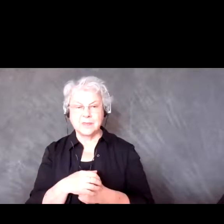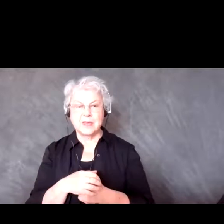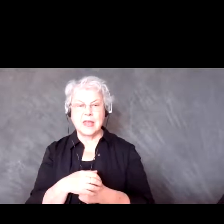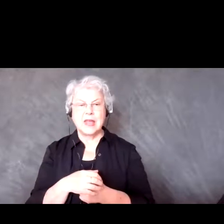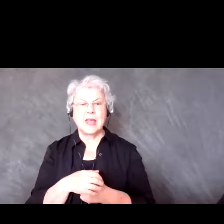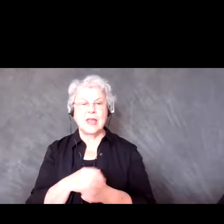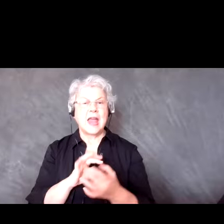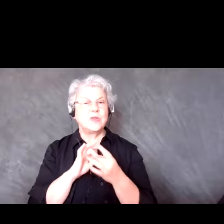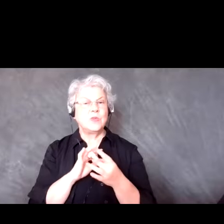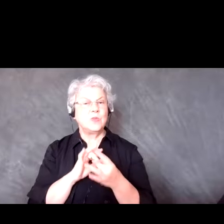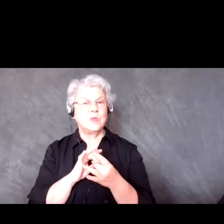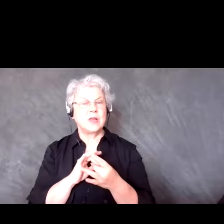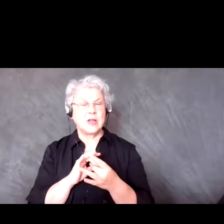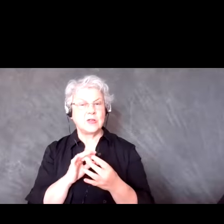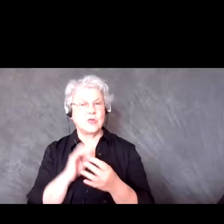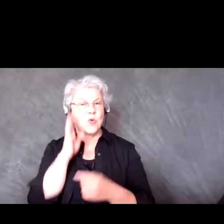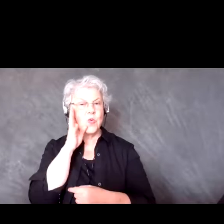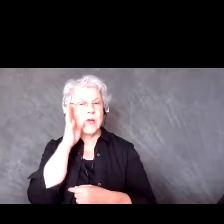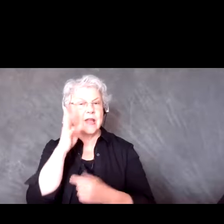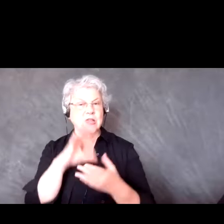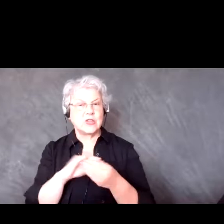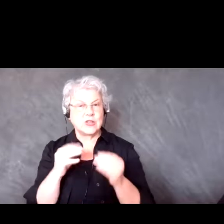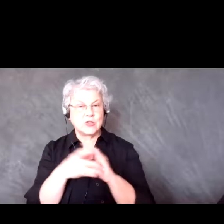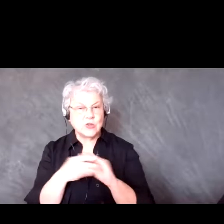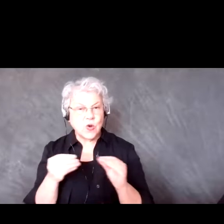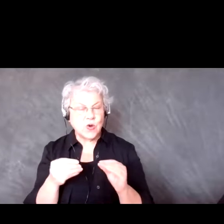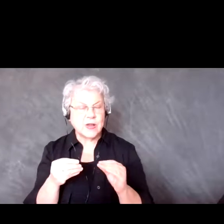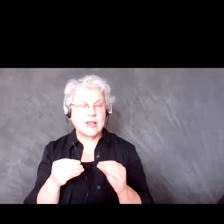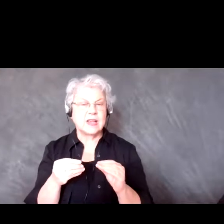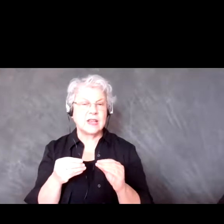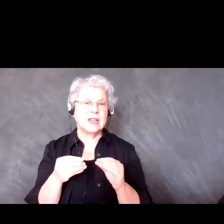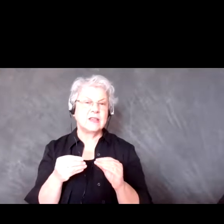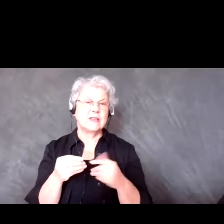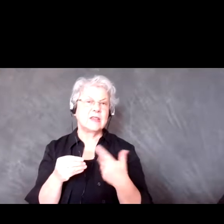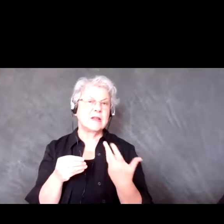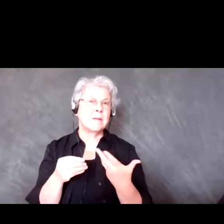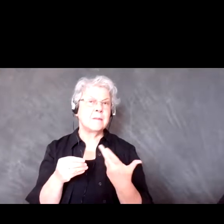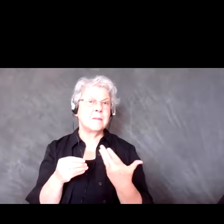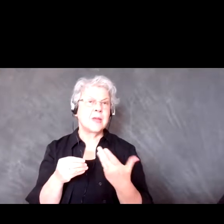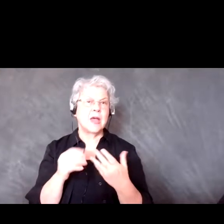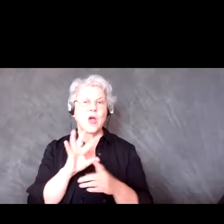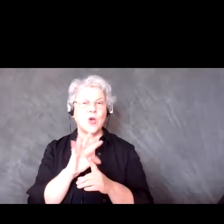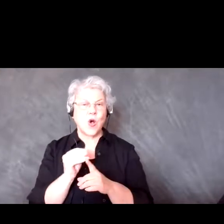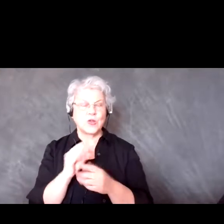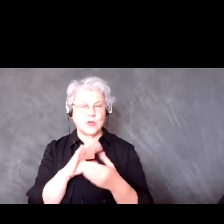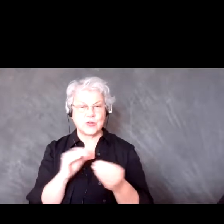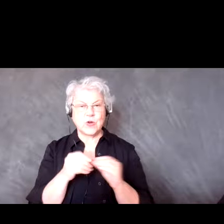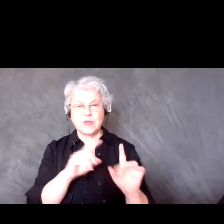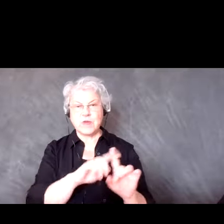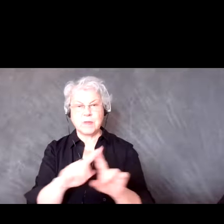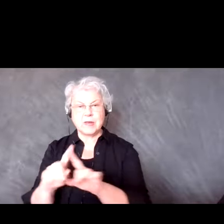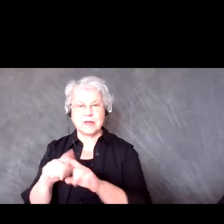with a lot creation stories and cultural stories from a lot of different nations I've come across.